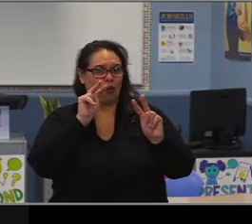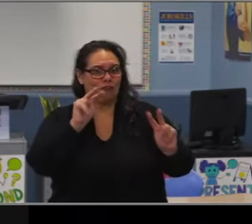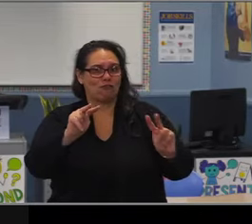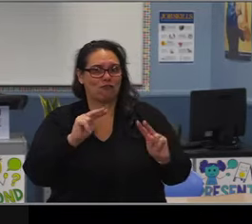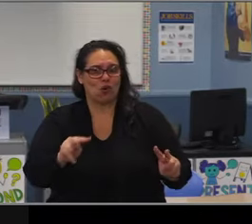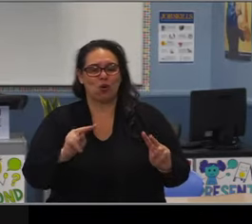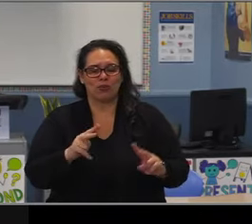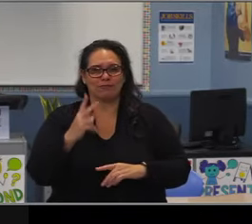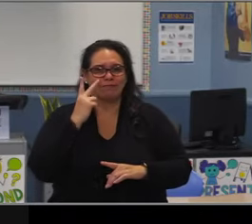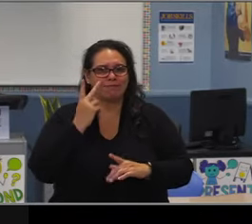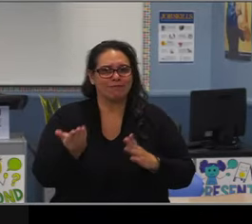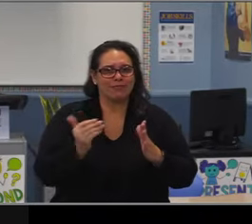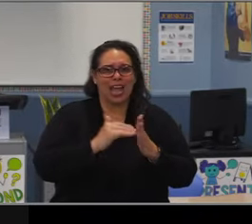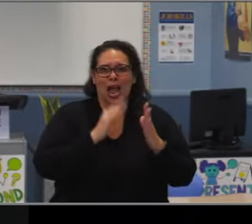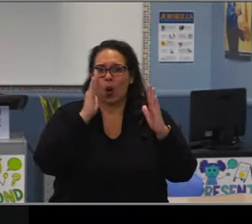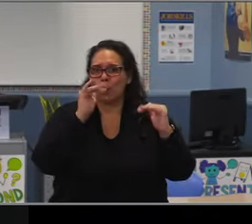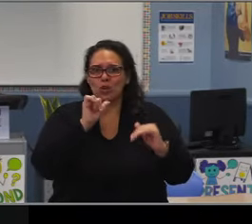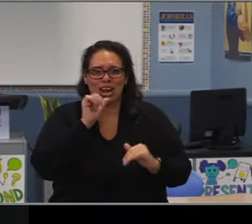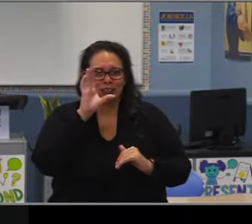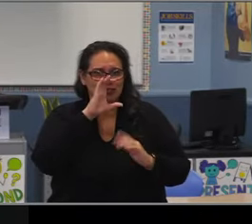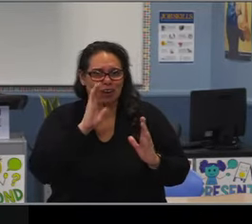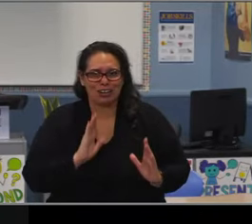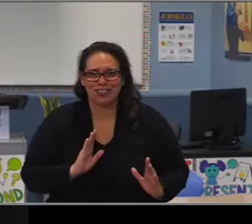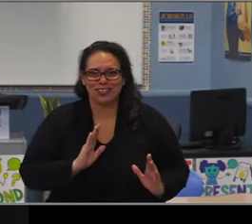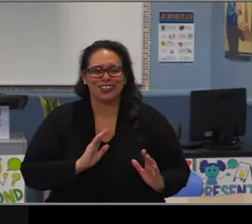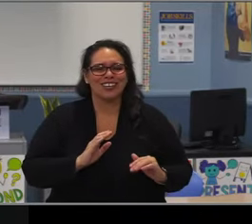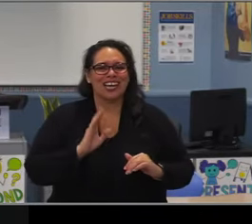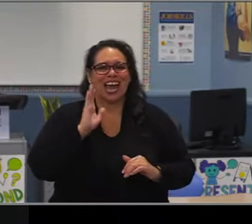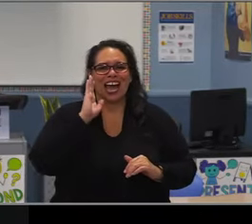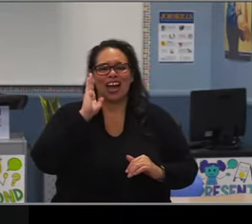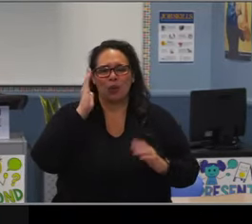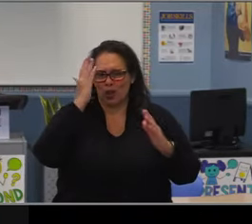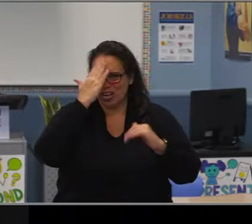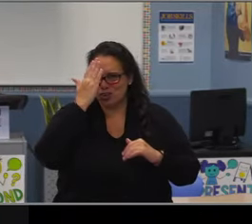I mean, Felton don't quit your day job, but you're pretty good.